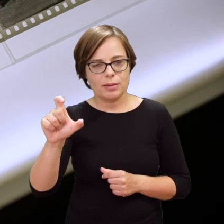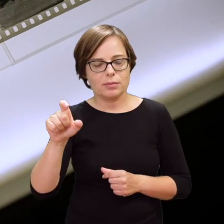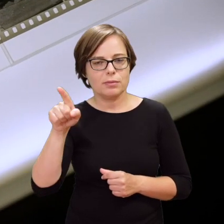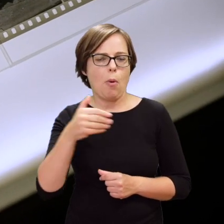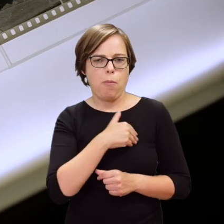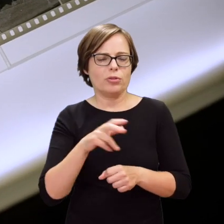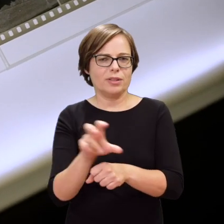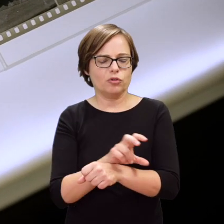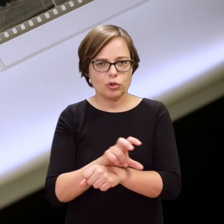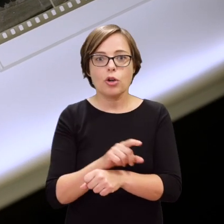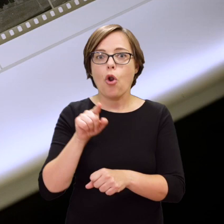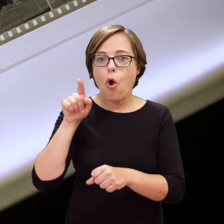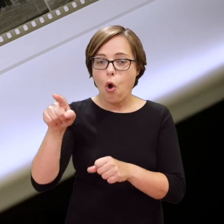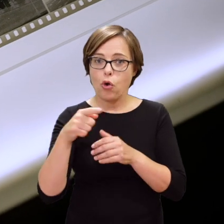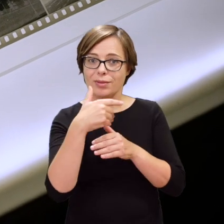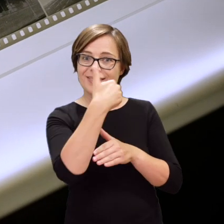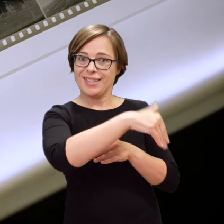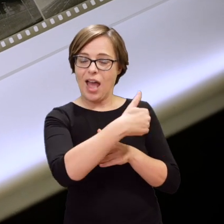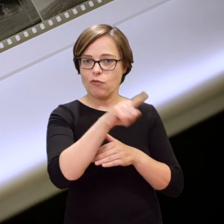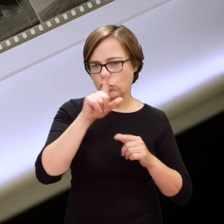who photographed the ghetto from the ‘Aryan’ side.